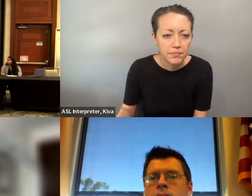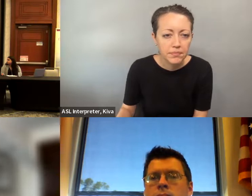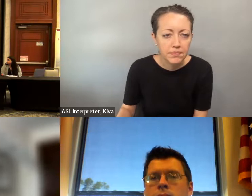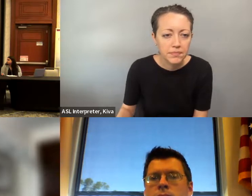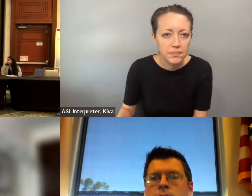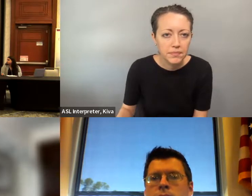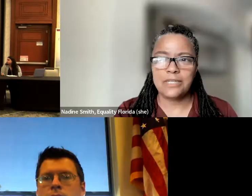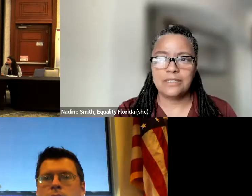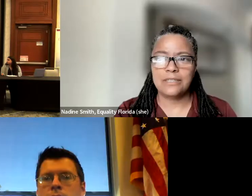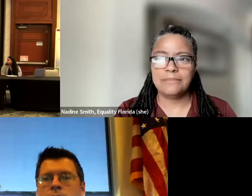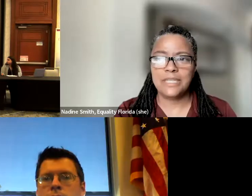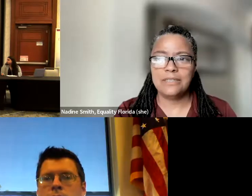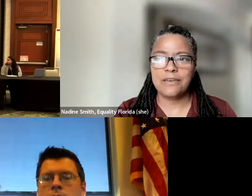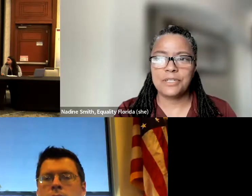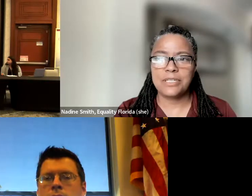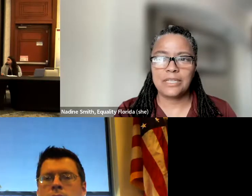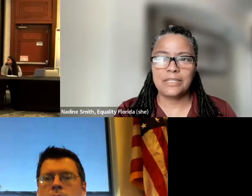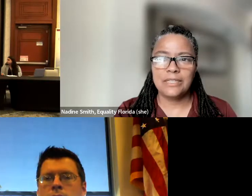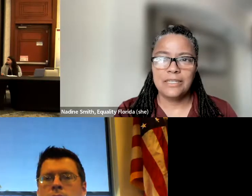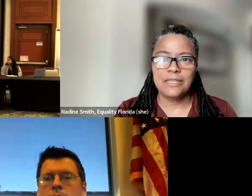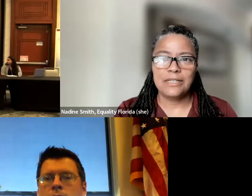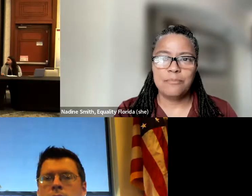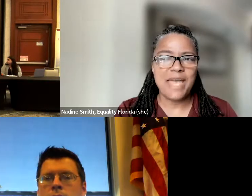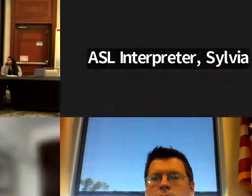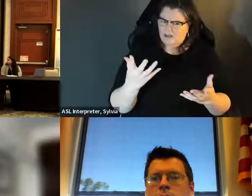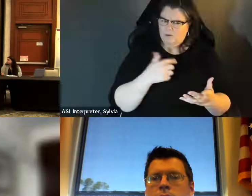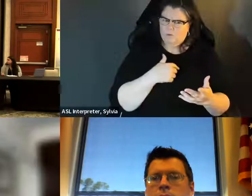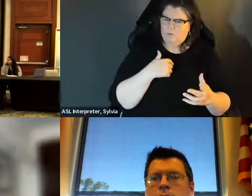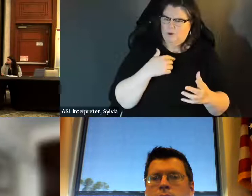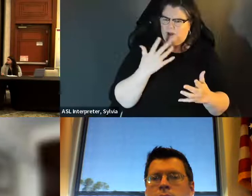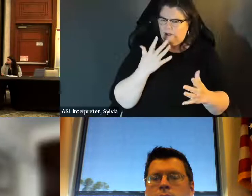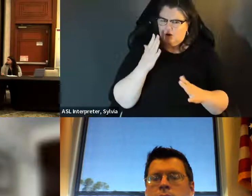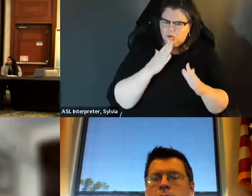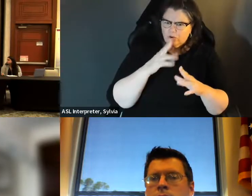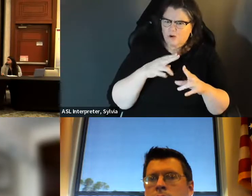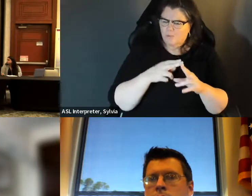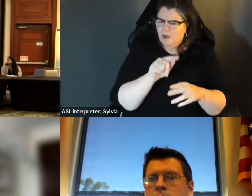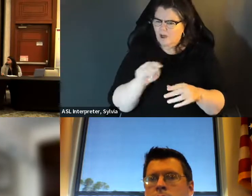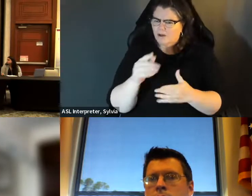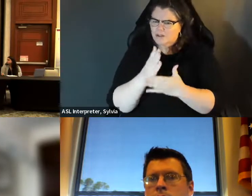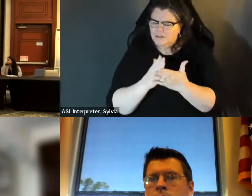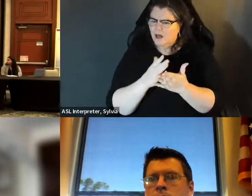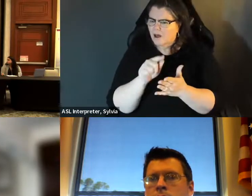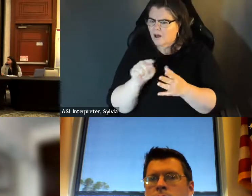Comes at a time of of sort of increased political strategies, were the cruelty is the point that we're the the concern and empathy for our fellow and for our neighbors, is seen, as weakness. for our neighbours is seen as weakness. You see it in